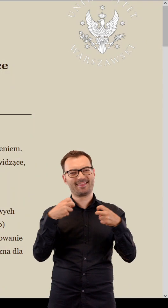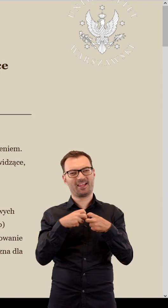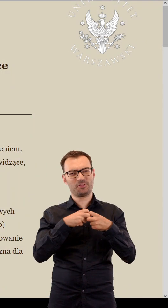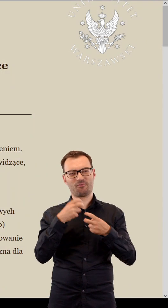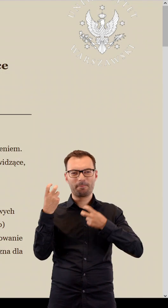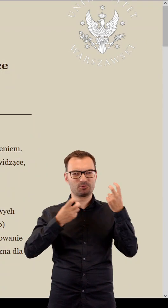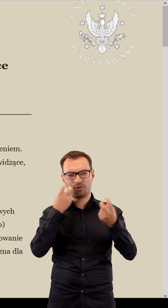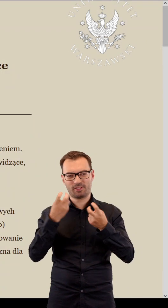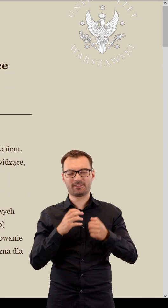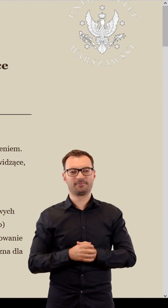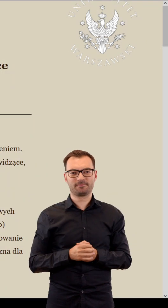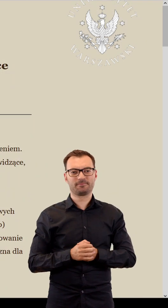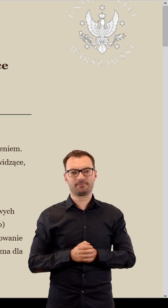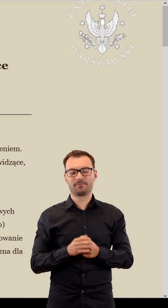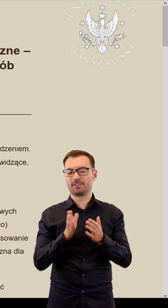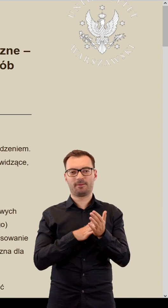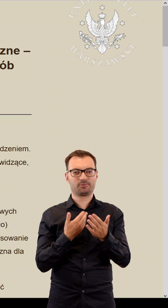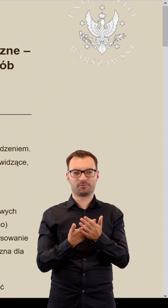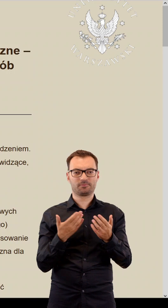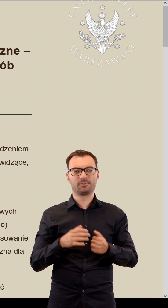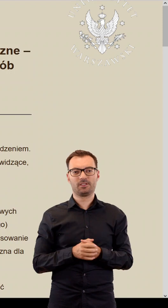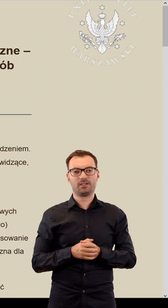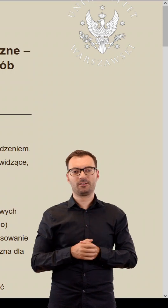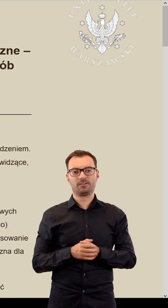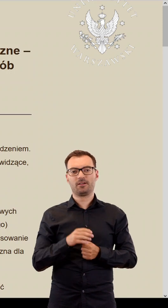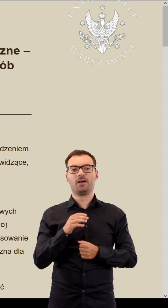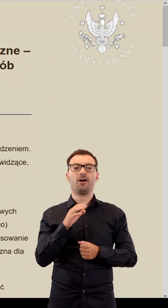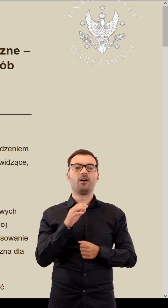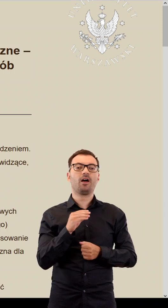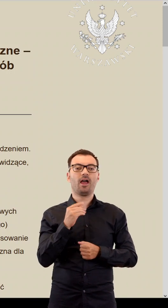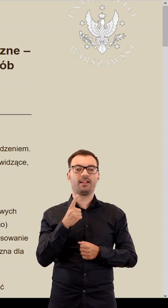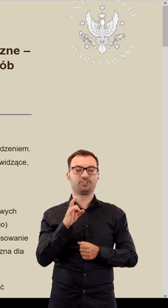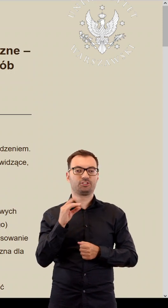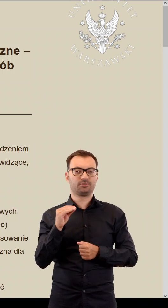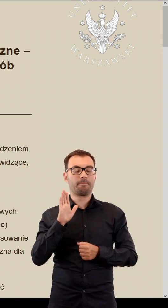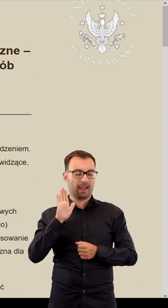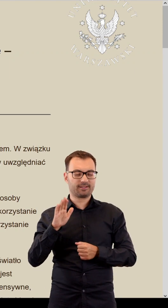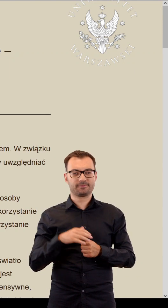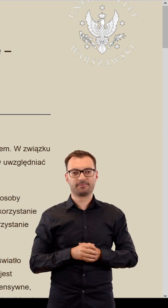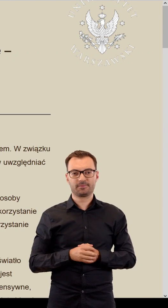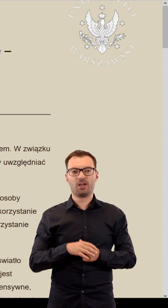The Microsoft Edge browser, for example, contains such functionality. The reading function